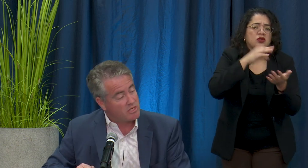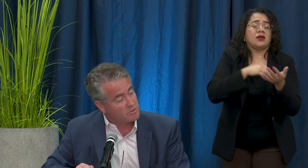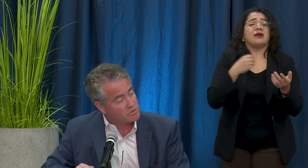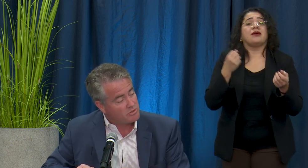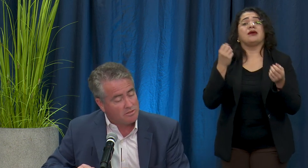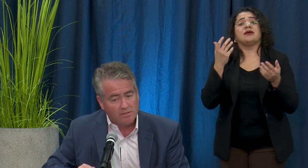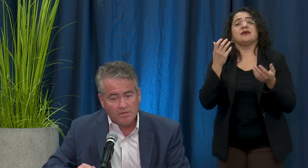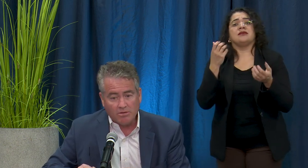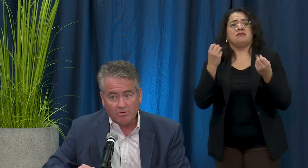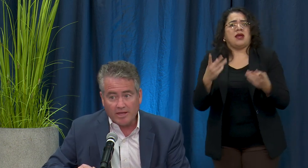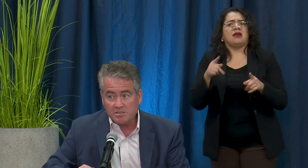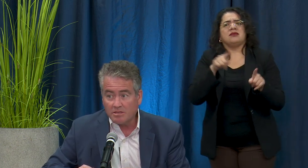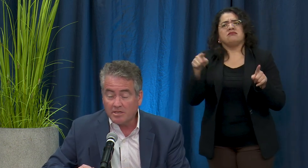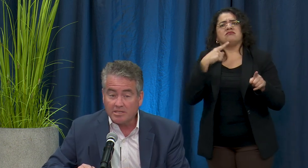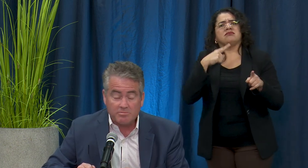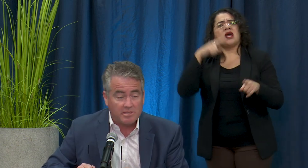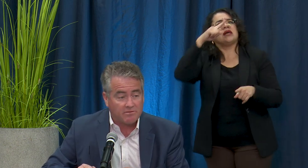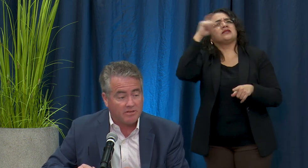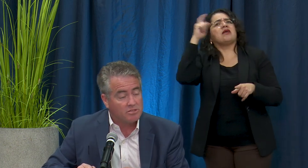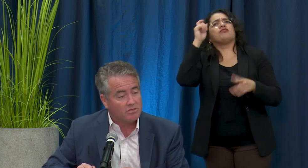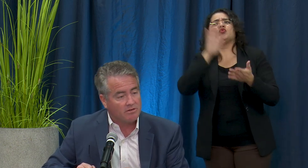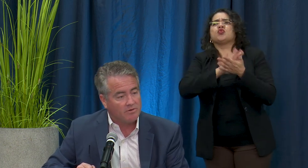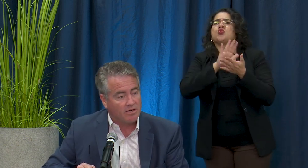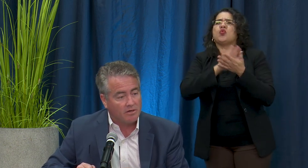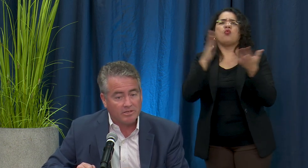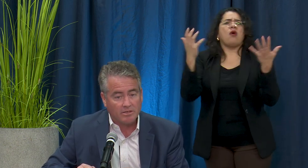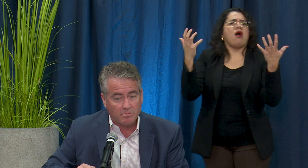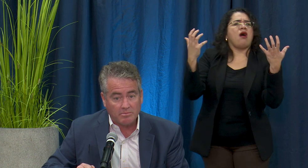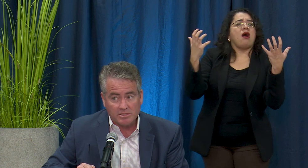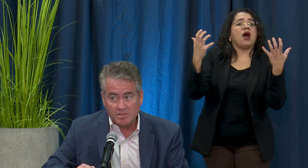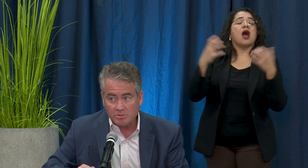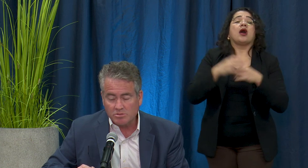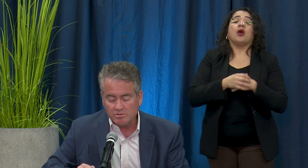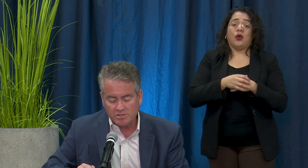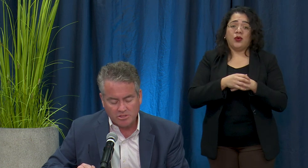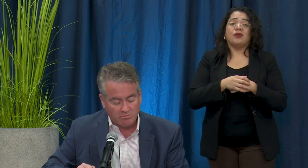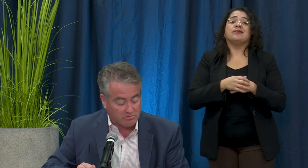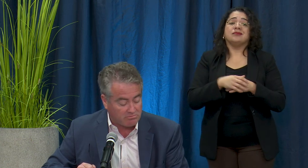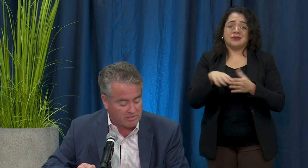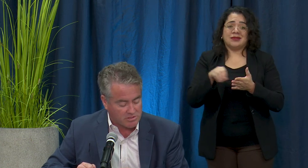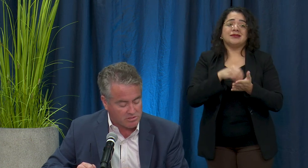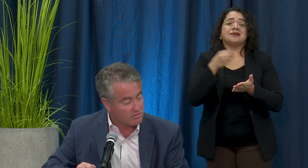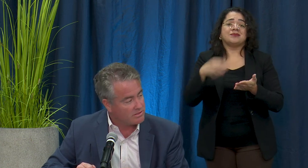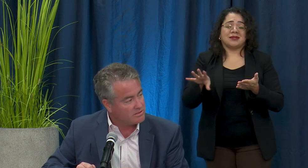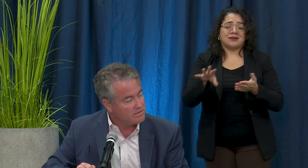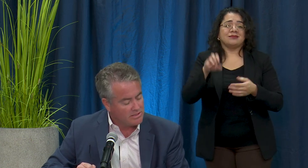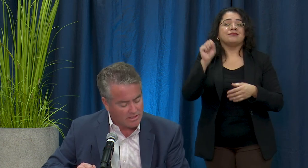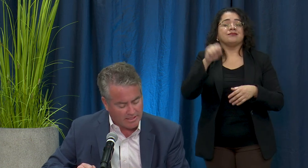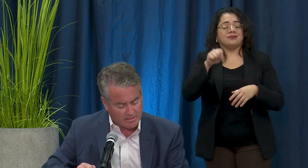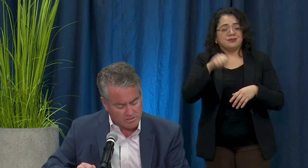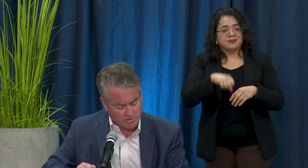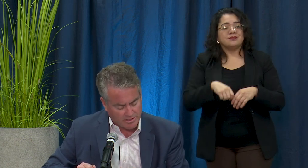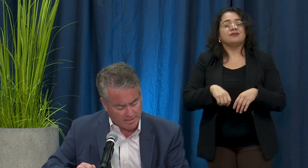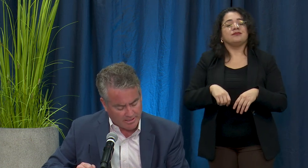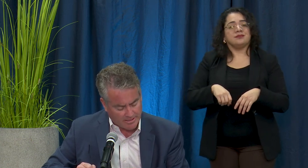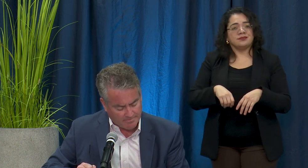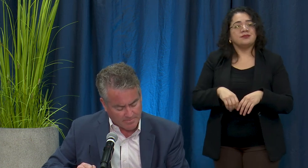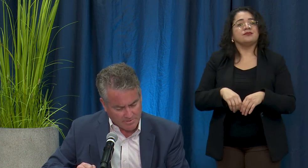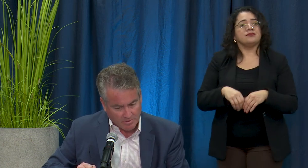summer school. Well that's going to be an expensive venture if we are going to implement summer school this year. While there's certainly something